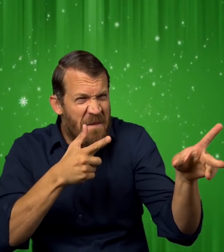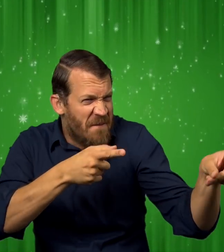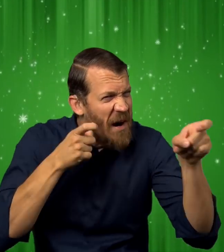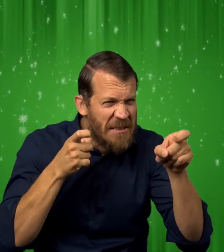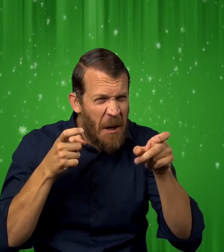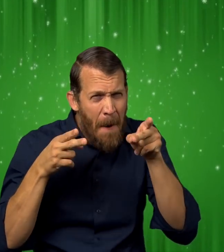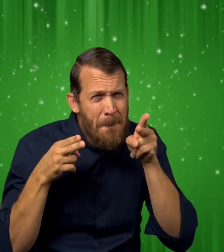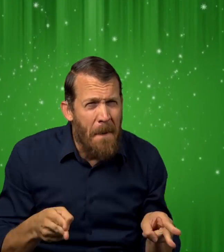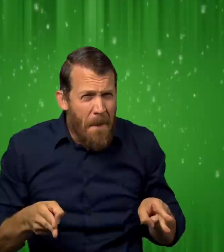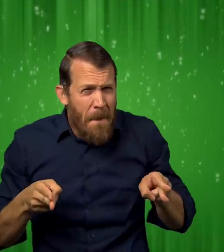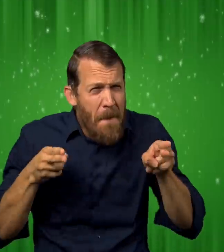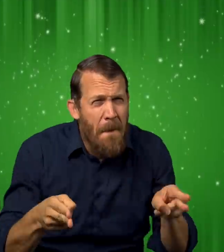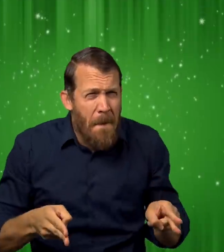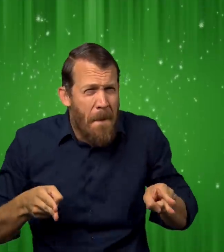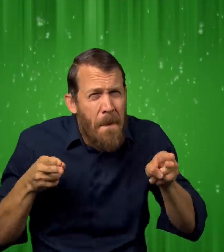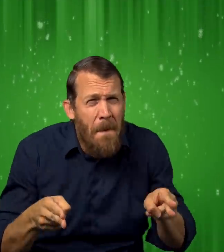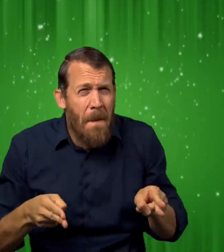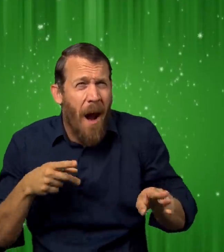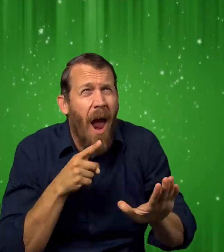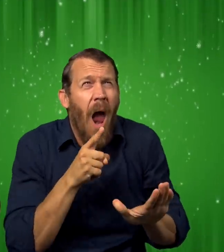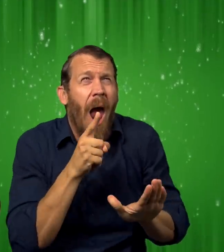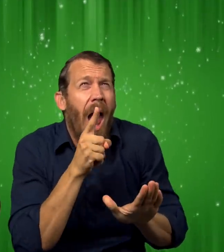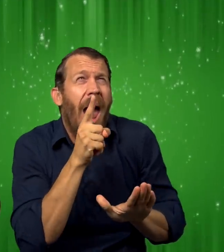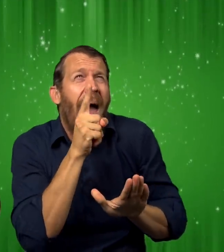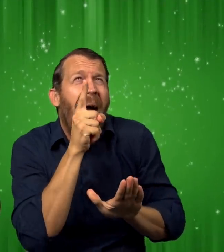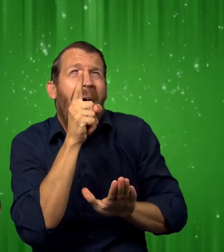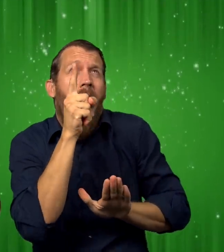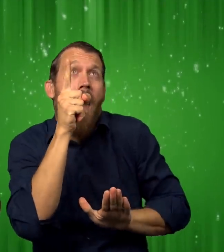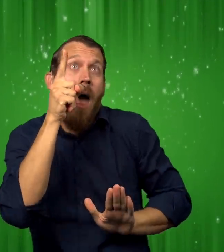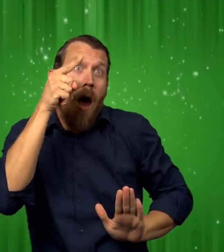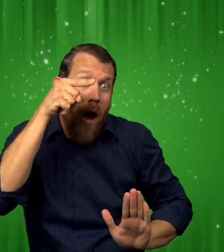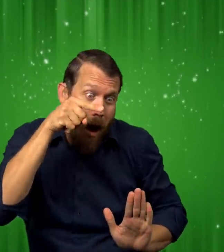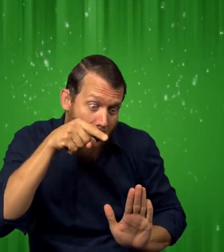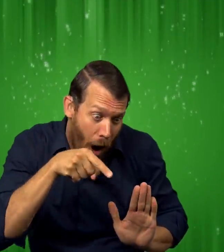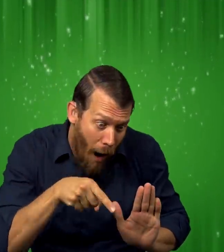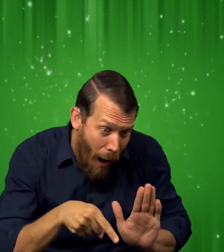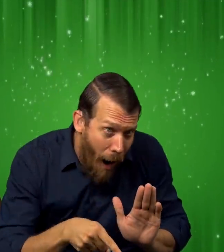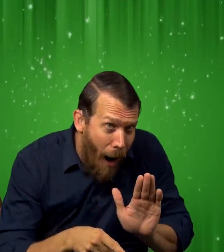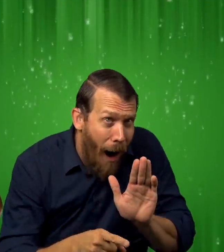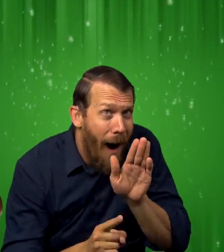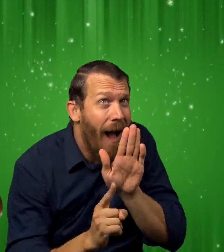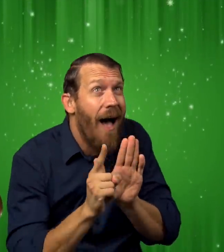Faster and faster we ran along rolling over peaks